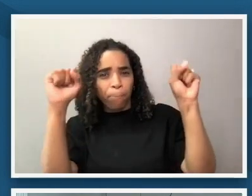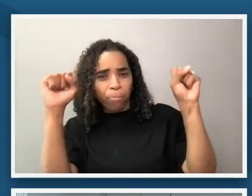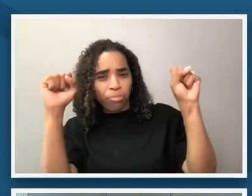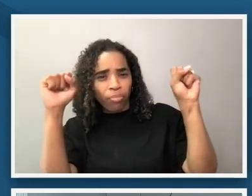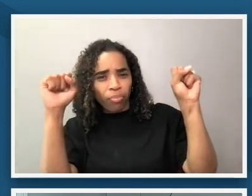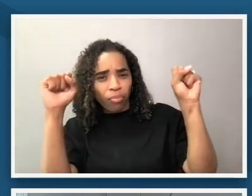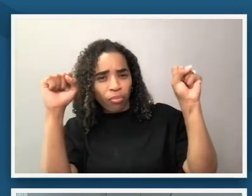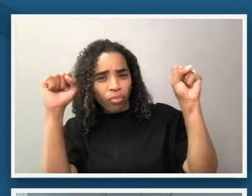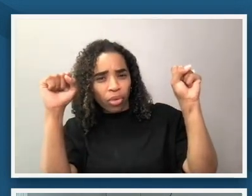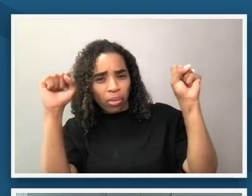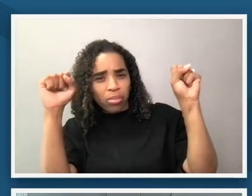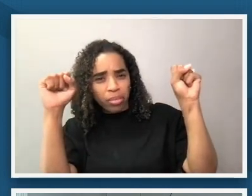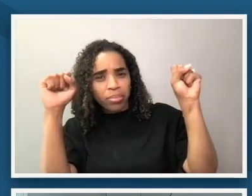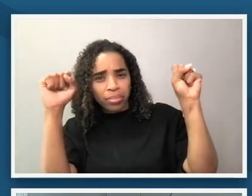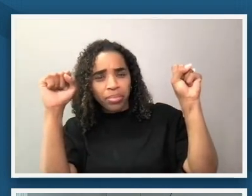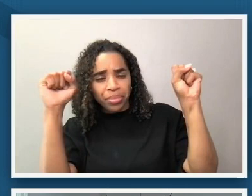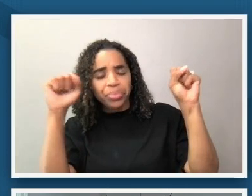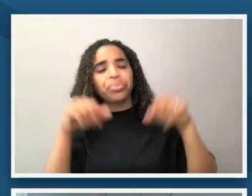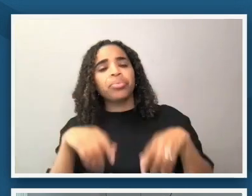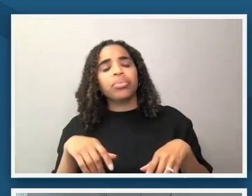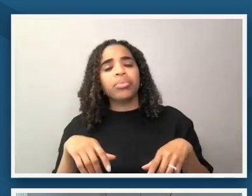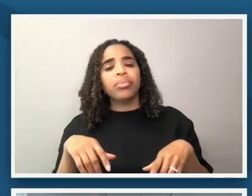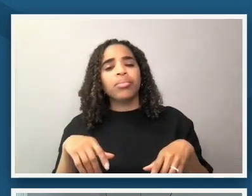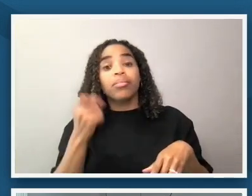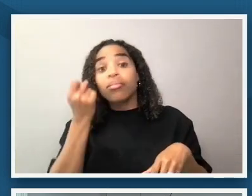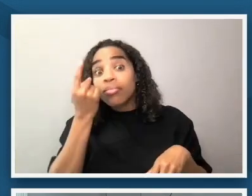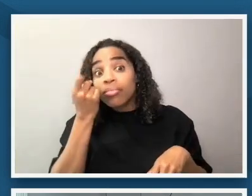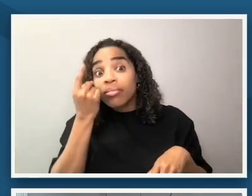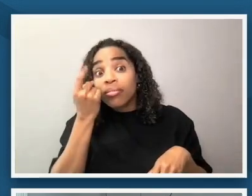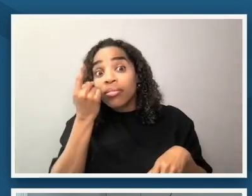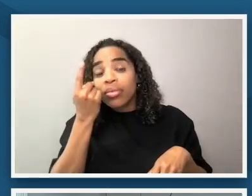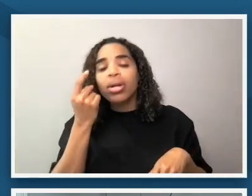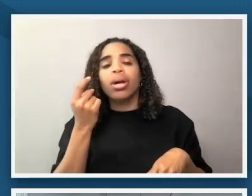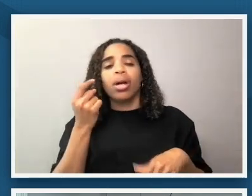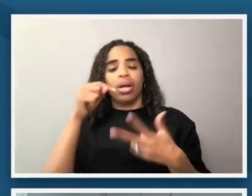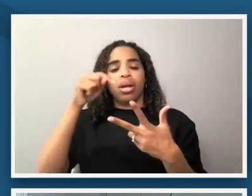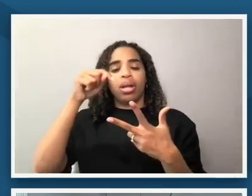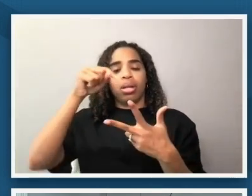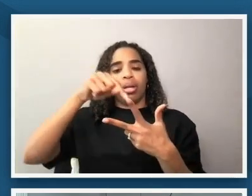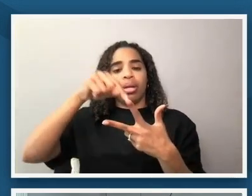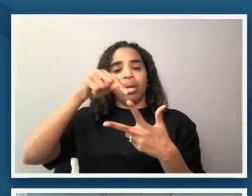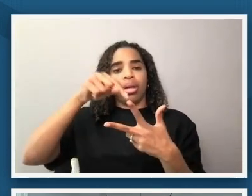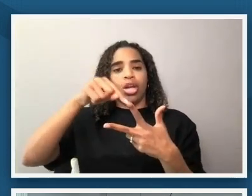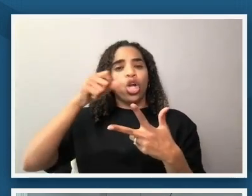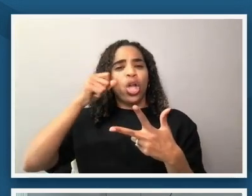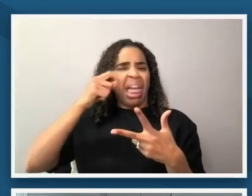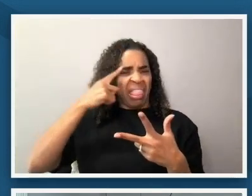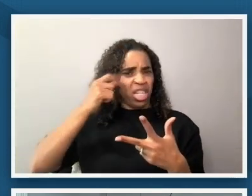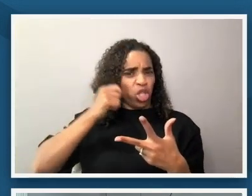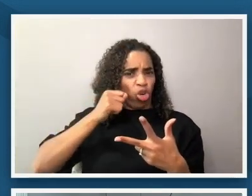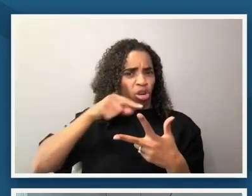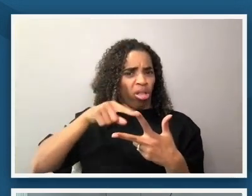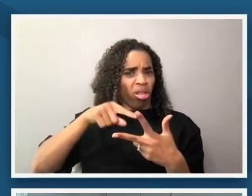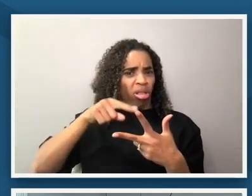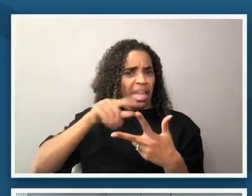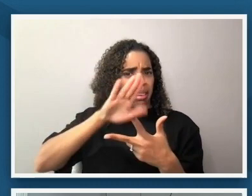line across the top um but then because the the little girl i think she's a girl